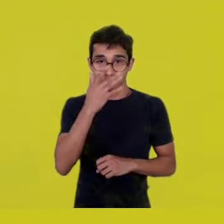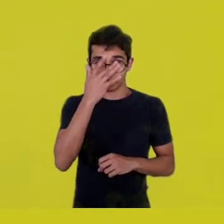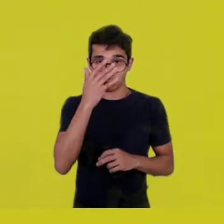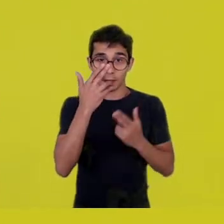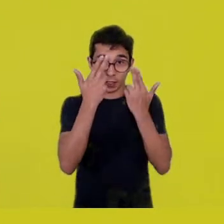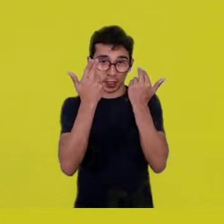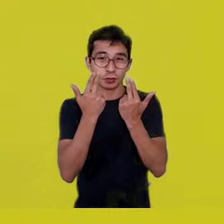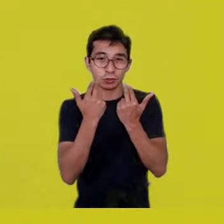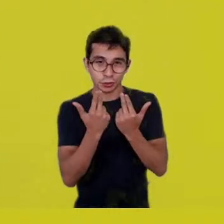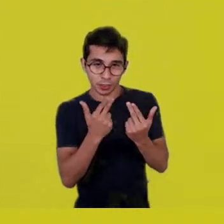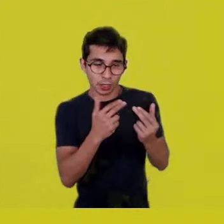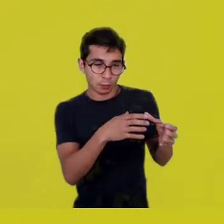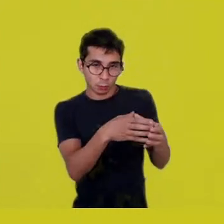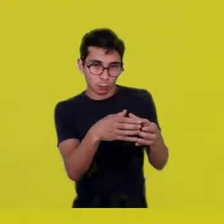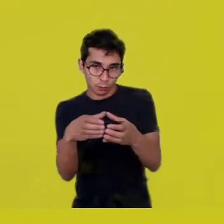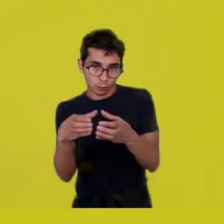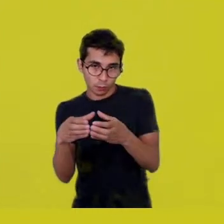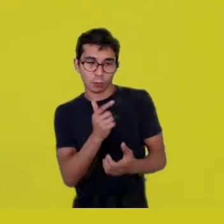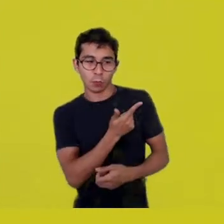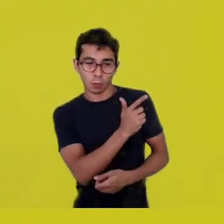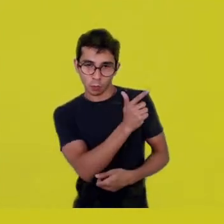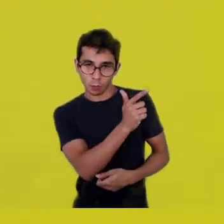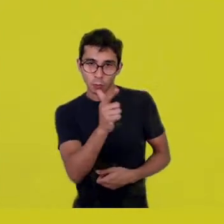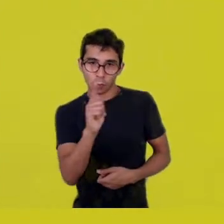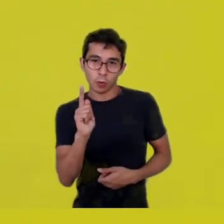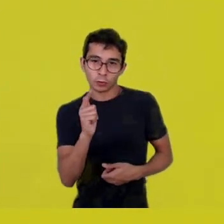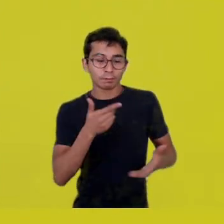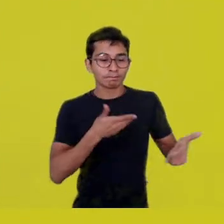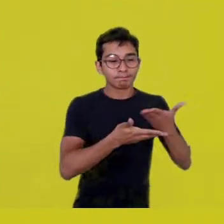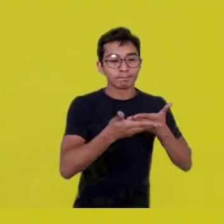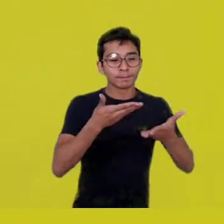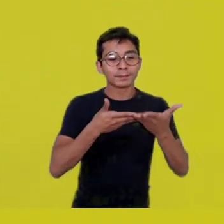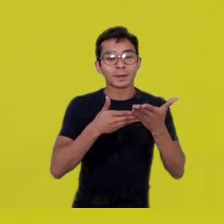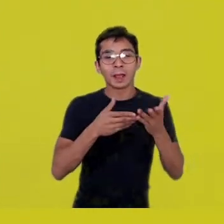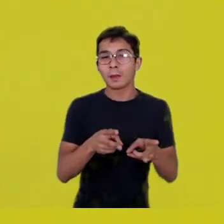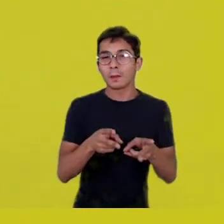life is a cosmic dance,